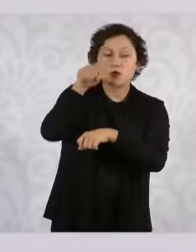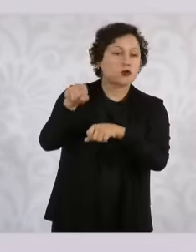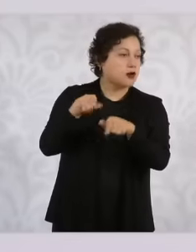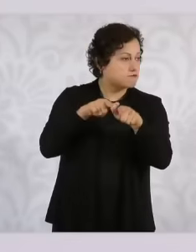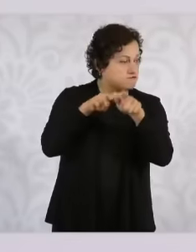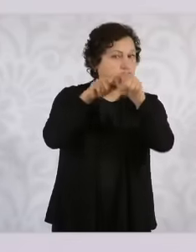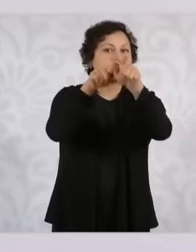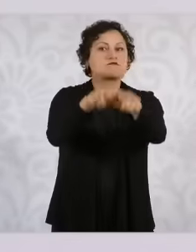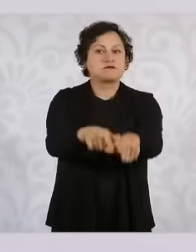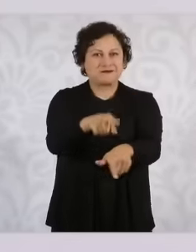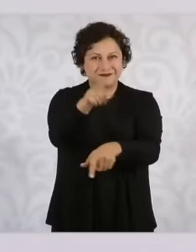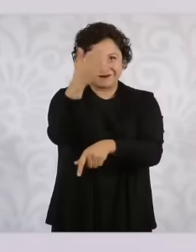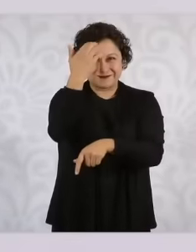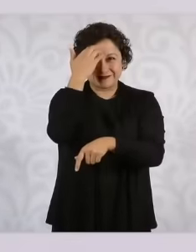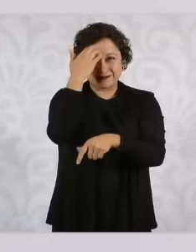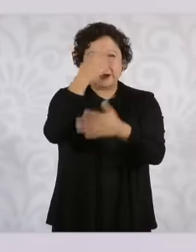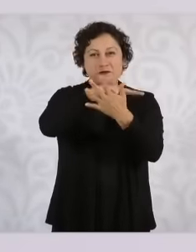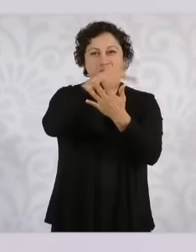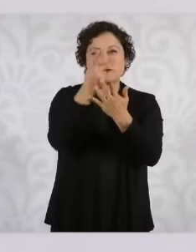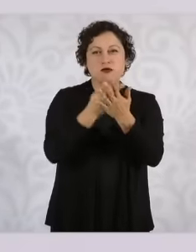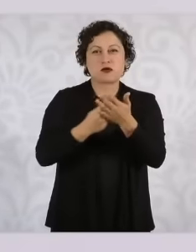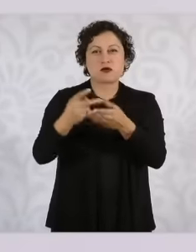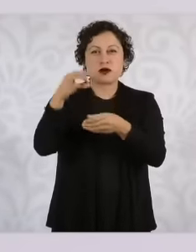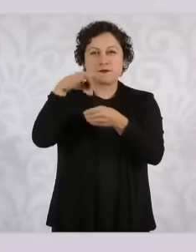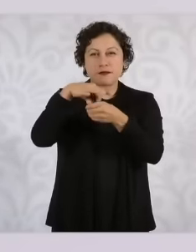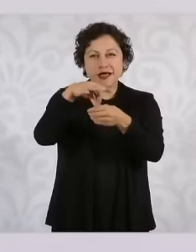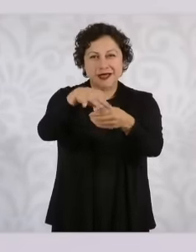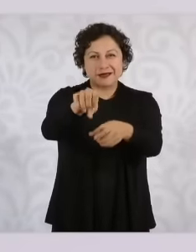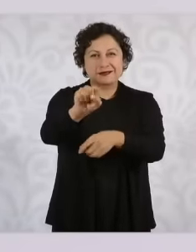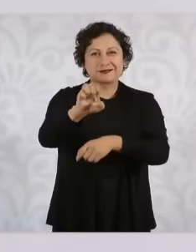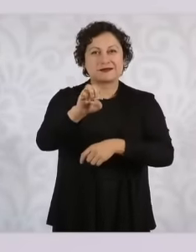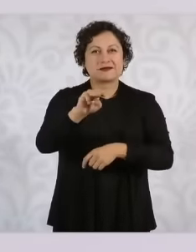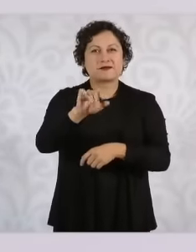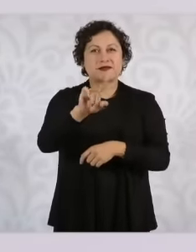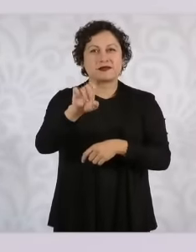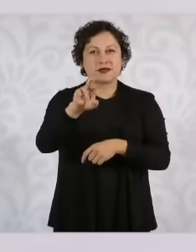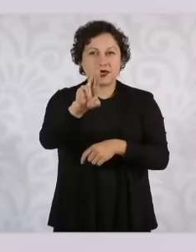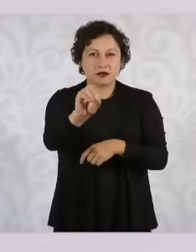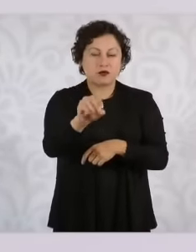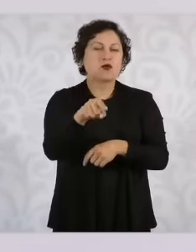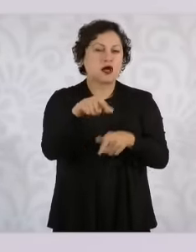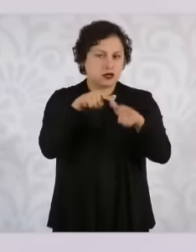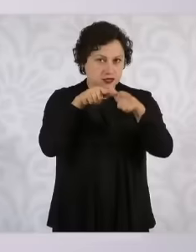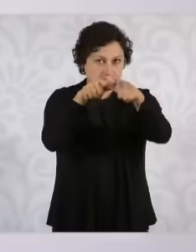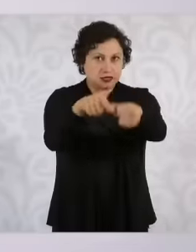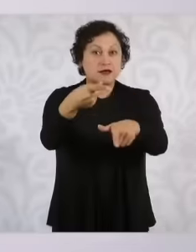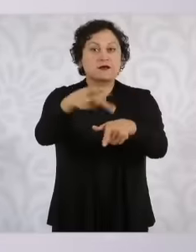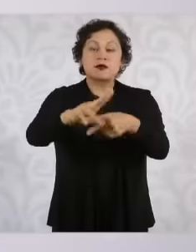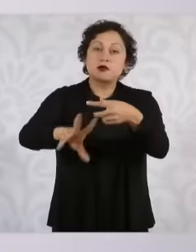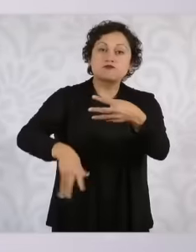seedbeds But we are also strengthening this program, the secretaries of the government of